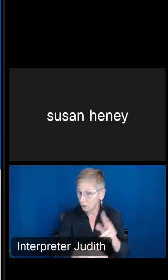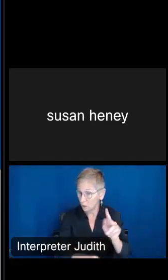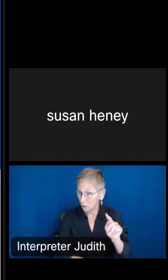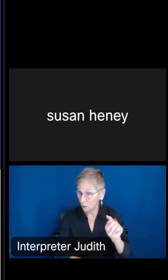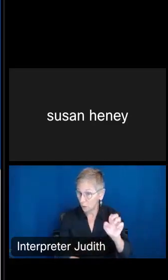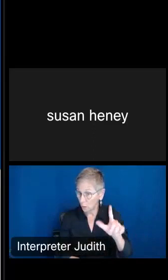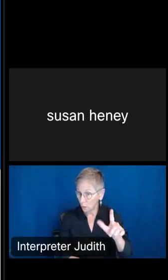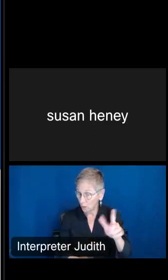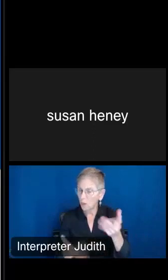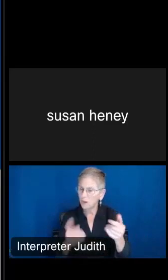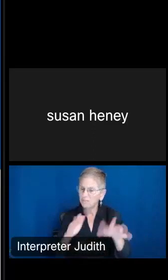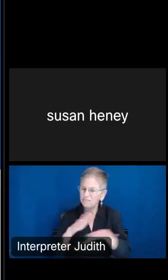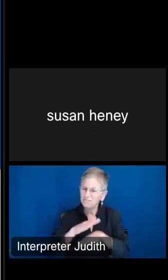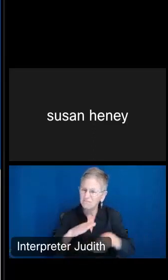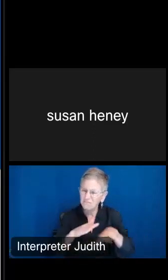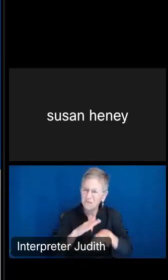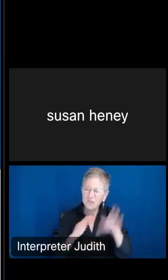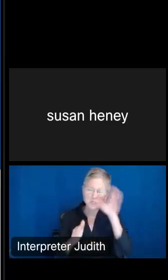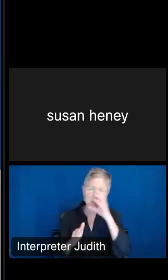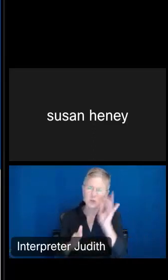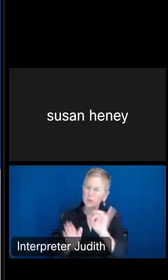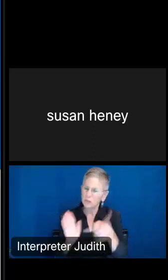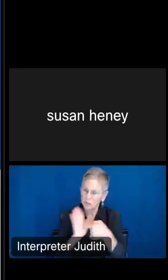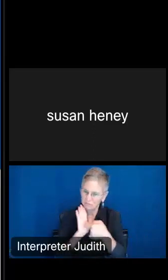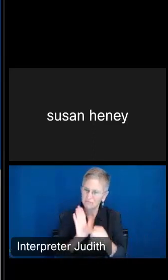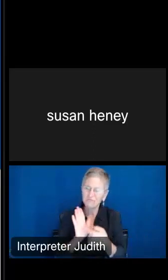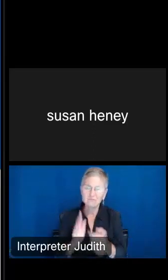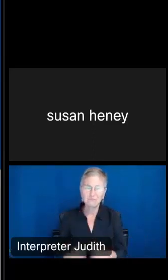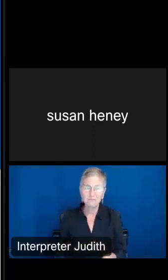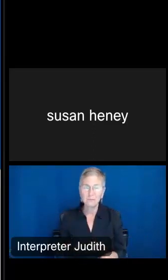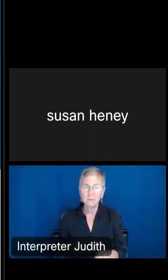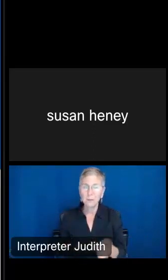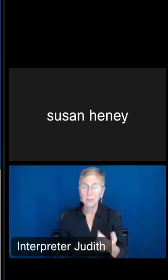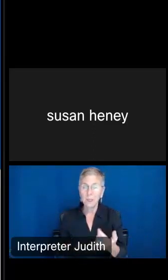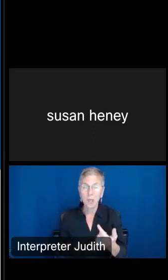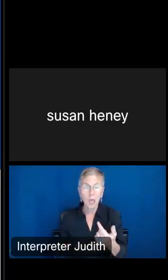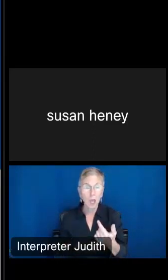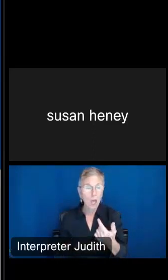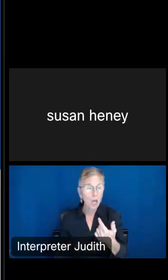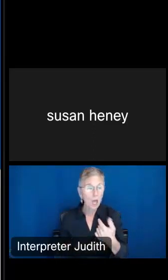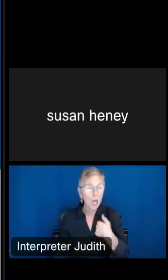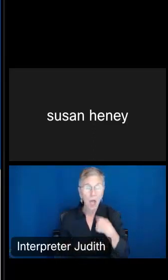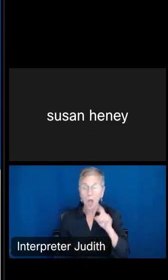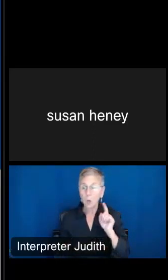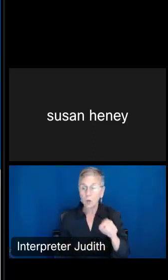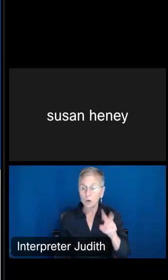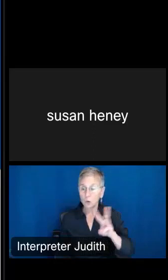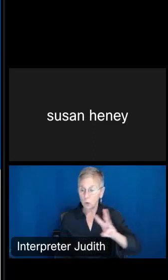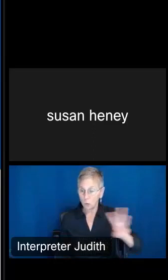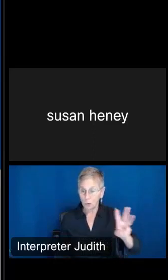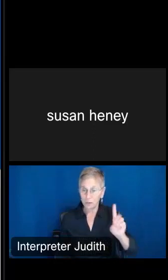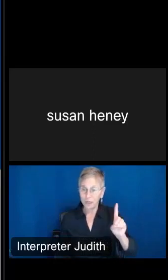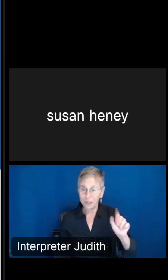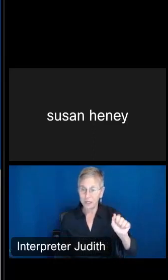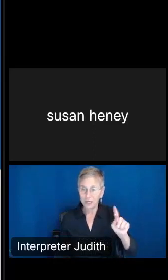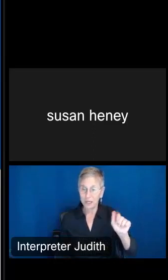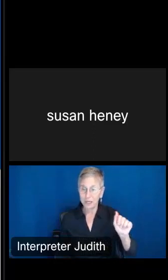basic search looks like. For here, all I did is go to the website data.census.gov. I clicked